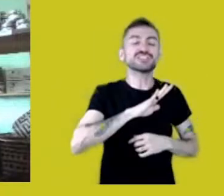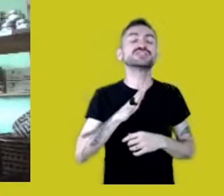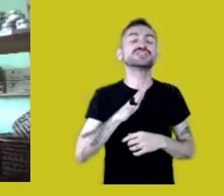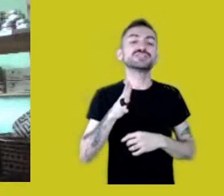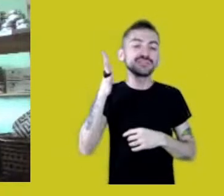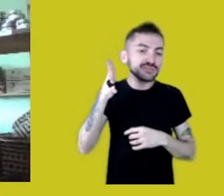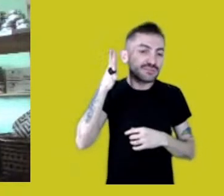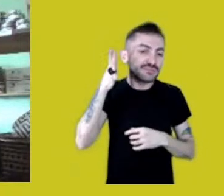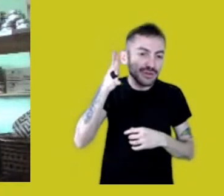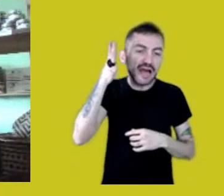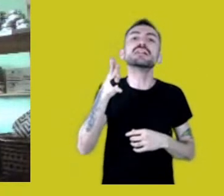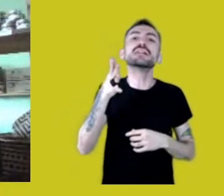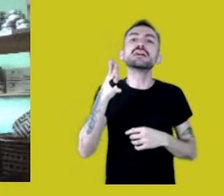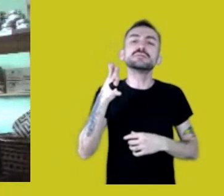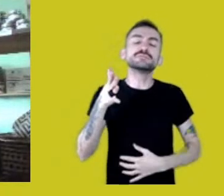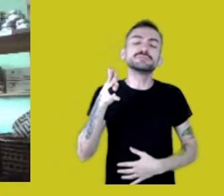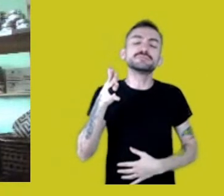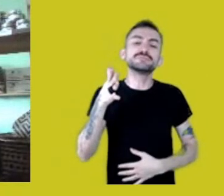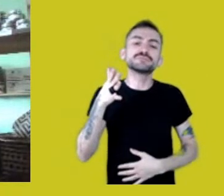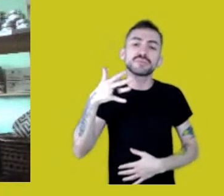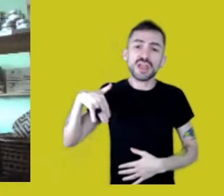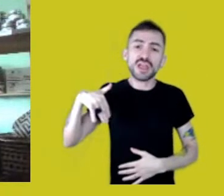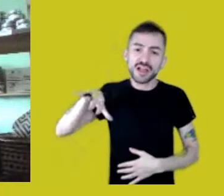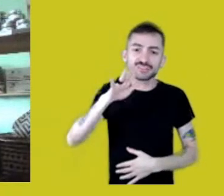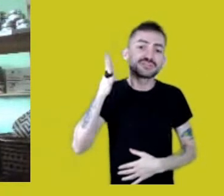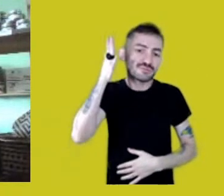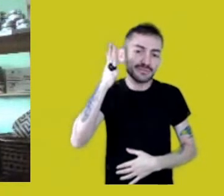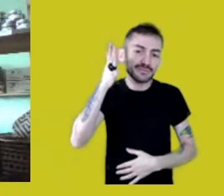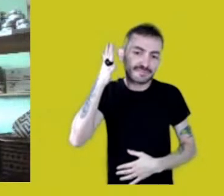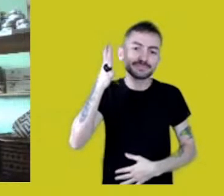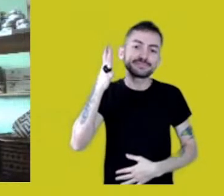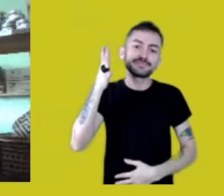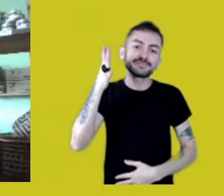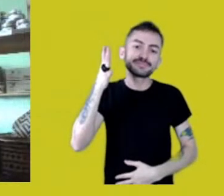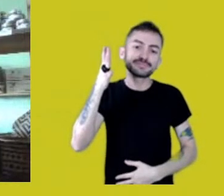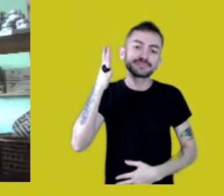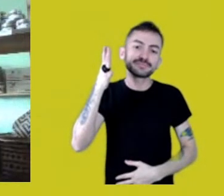can be very strong,